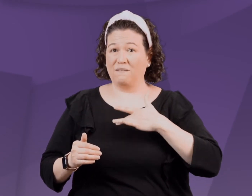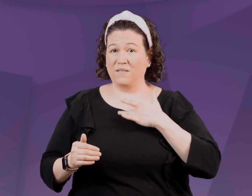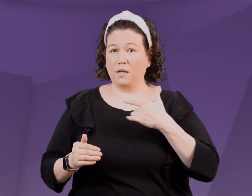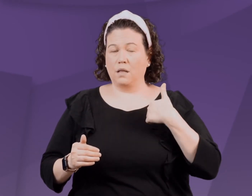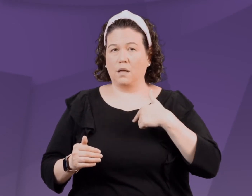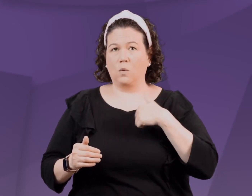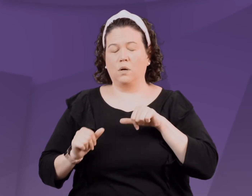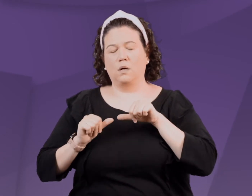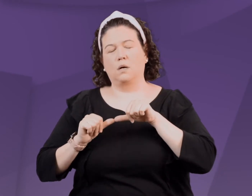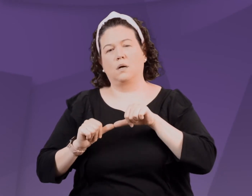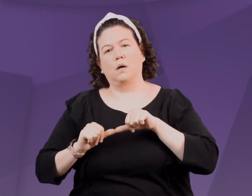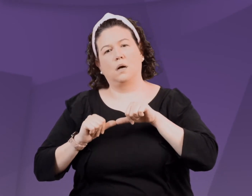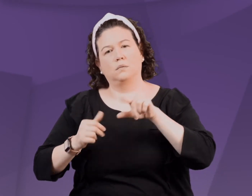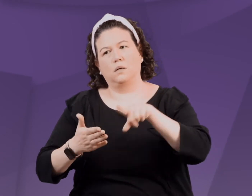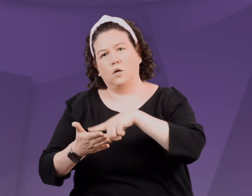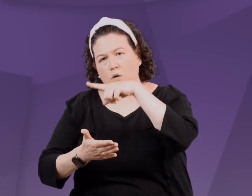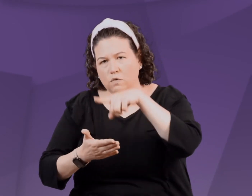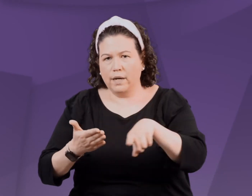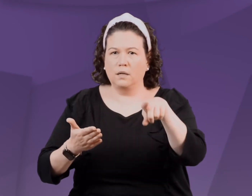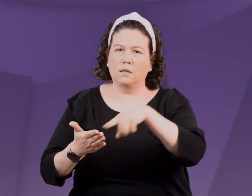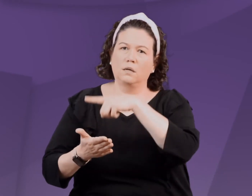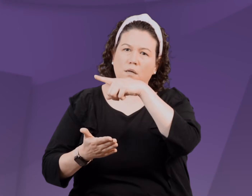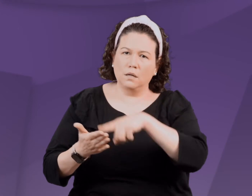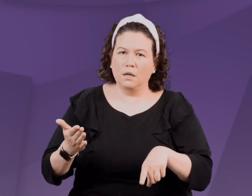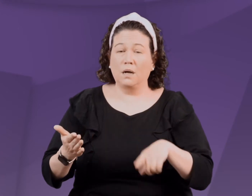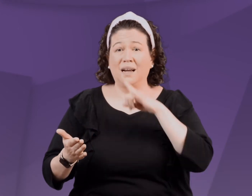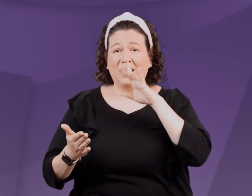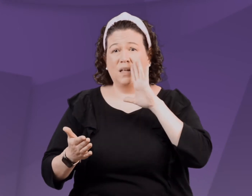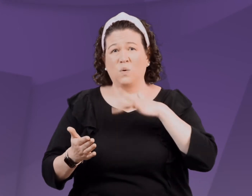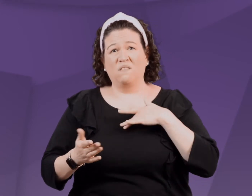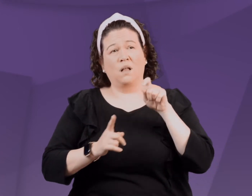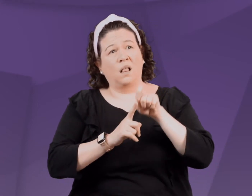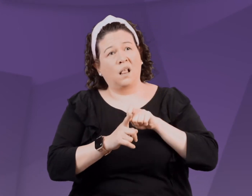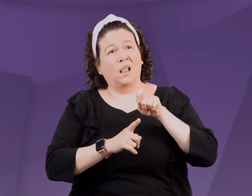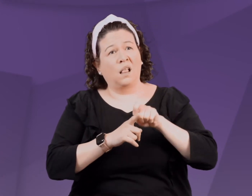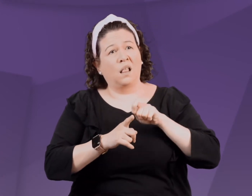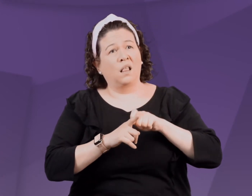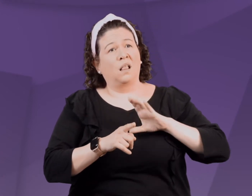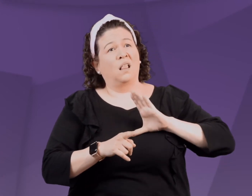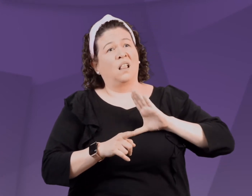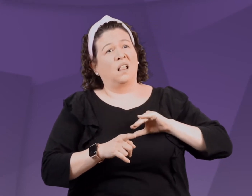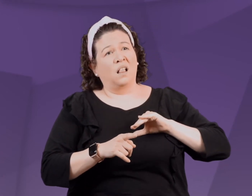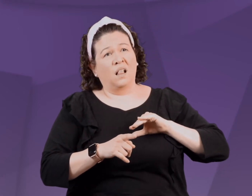We will feel like we are constantly correcting behavior and our child will feel picked at